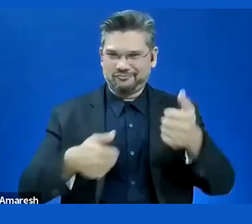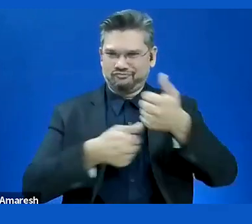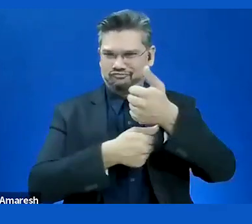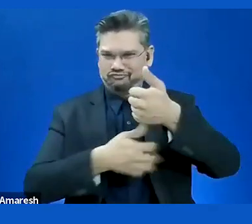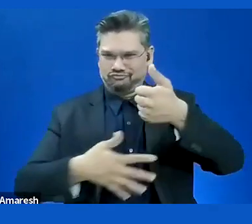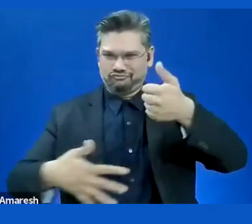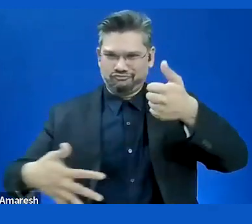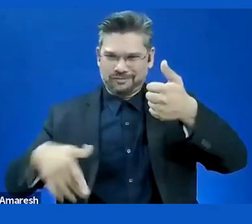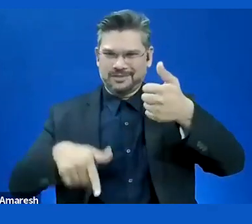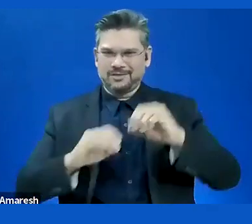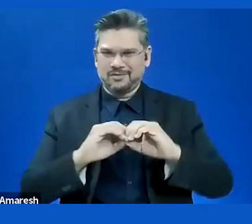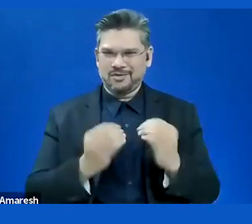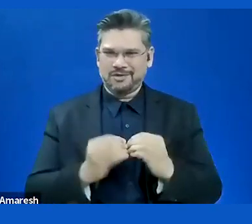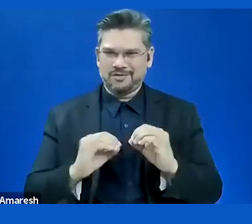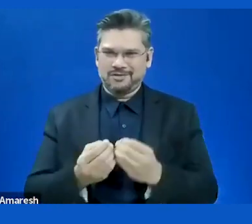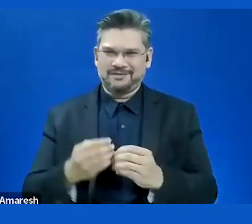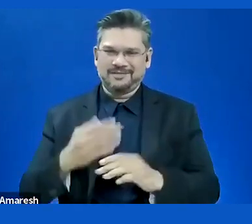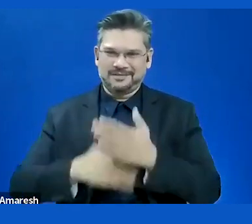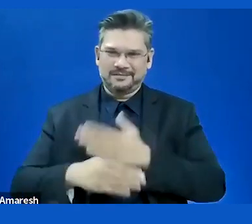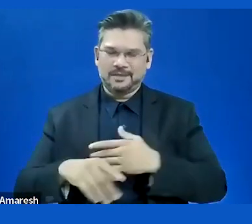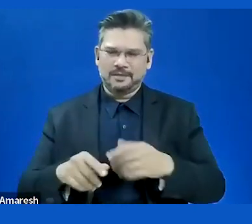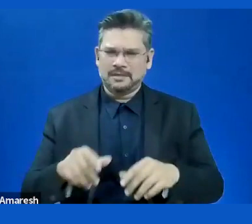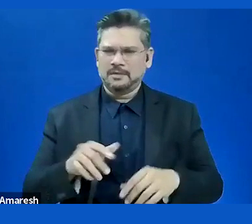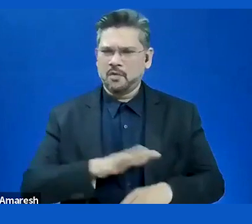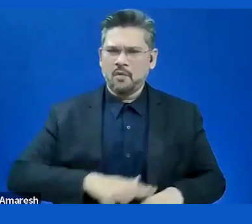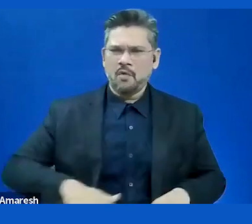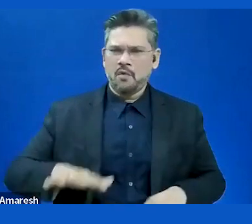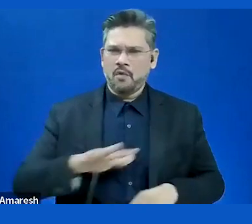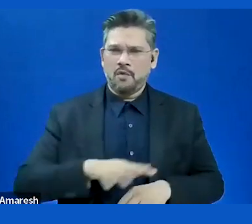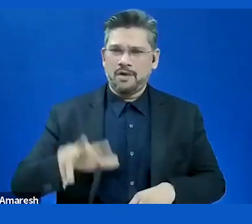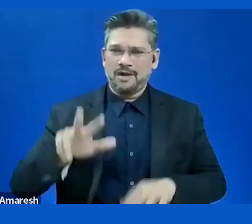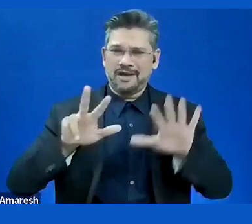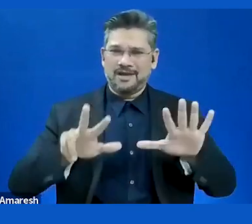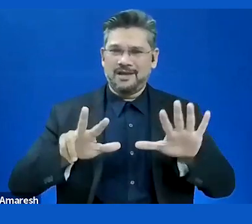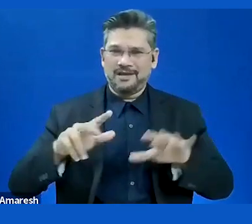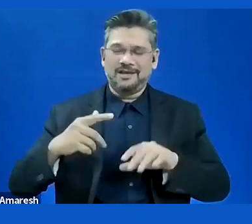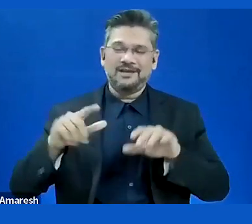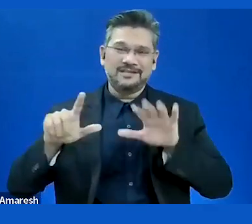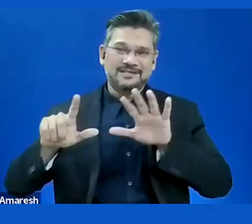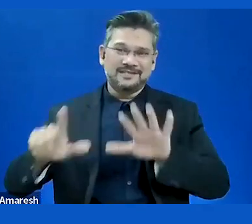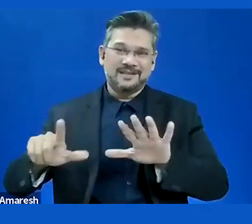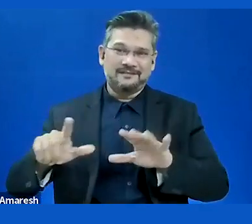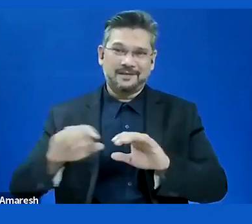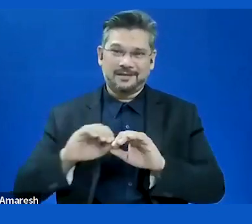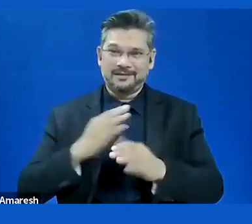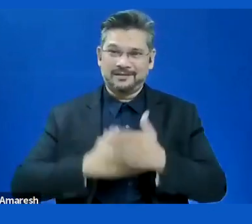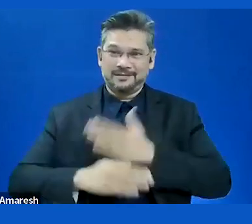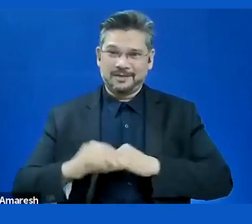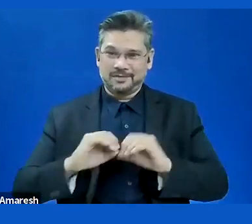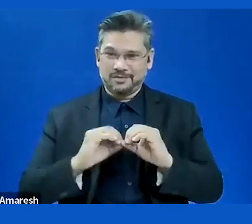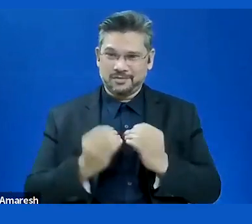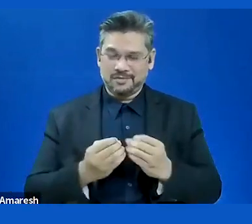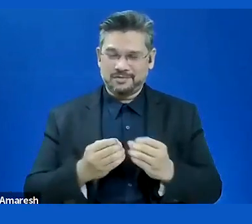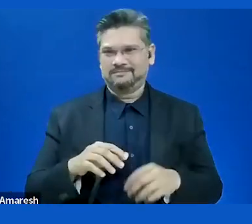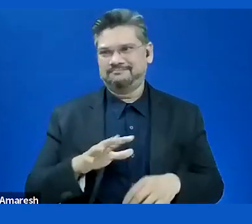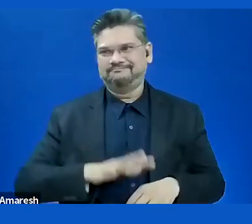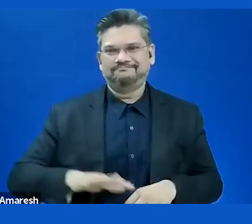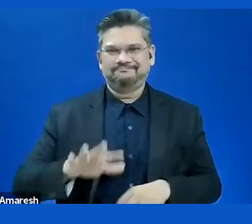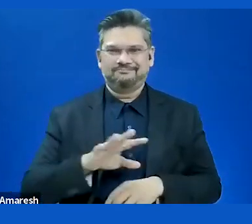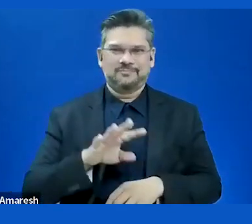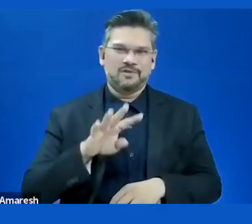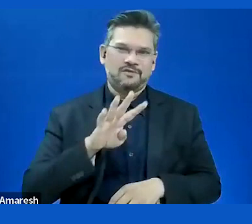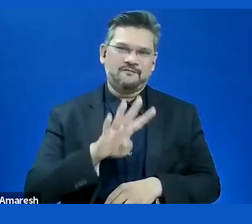member organizations representing 400,000 individuals with disabilities in Norway.